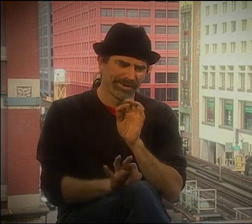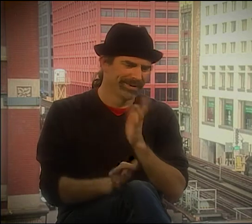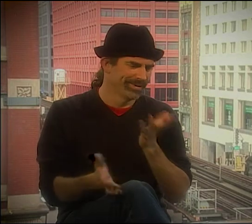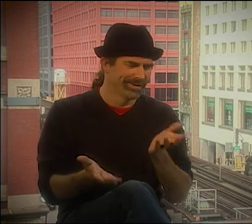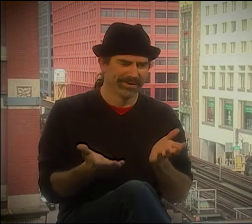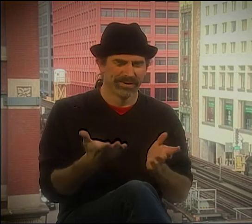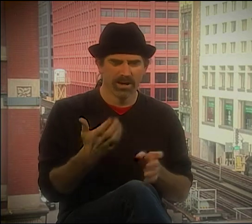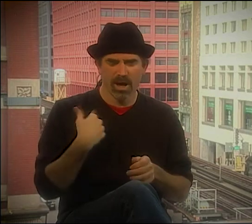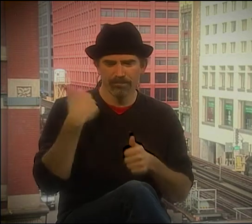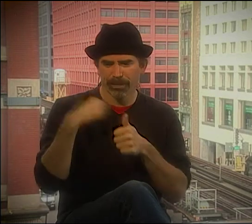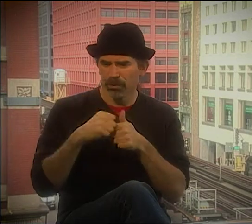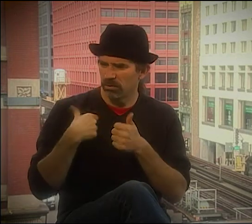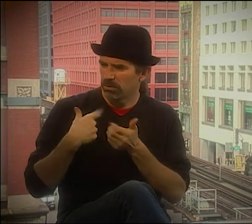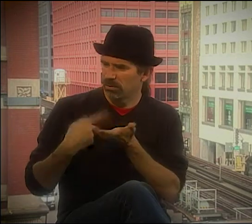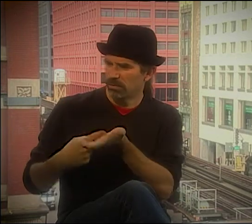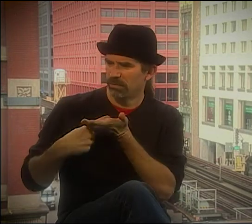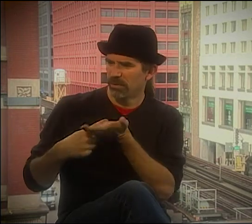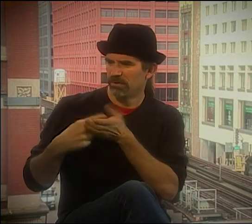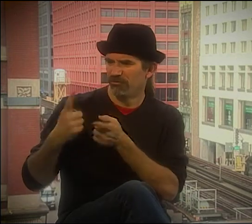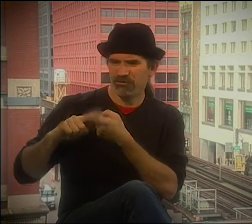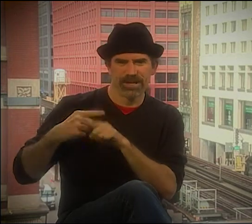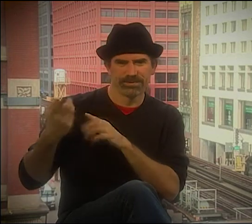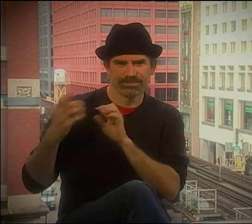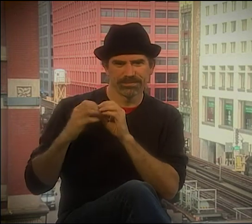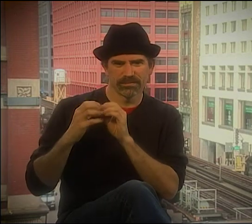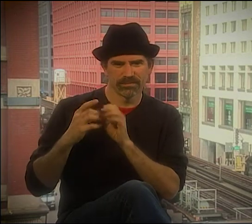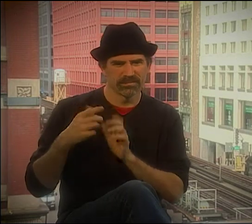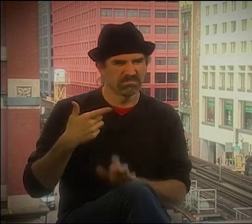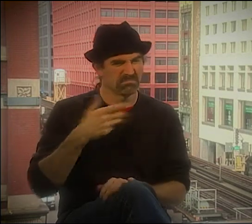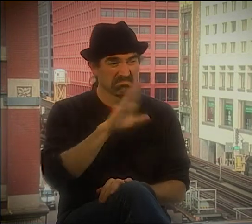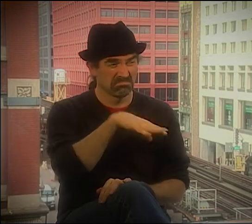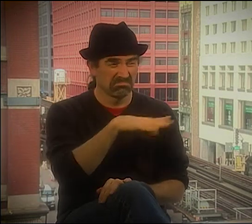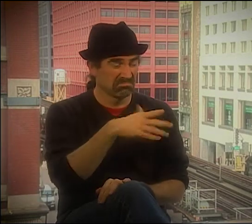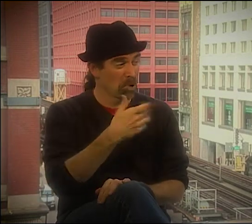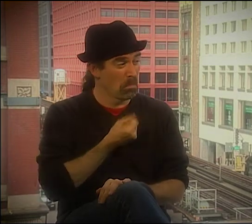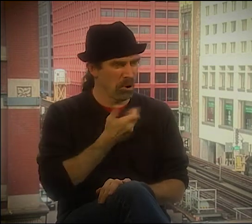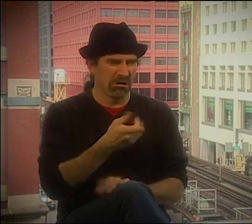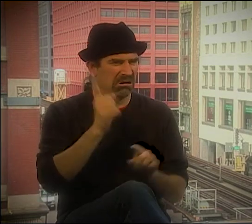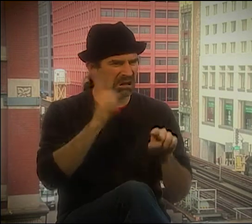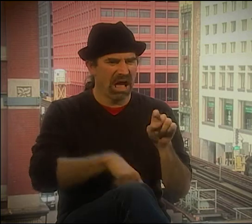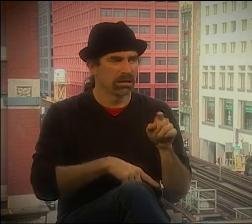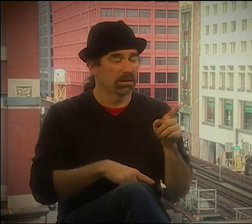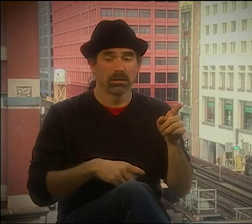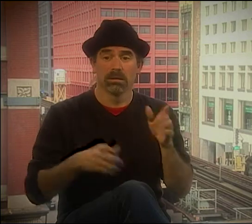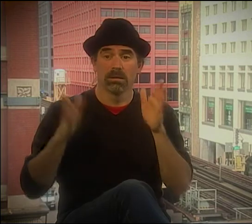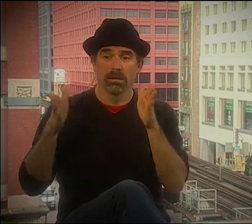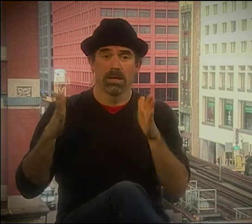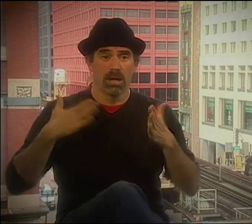OH, YEAH, NO. I REMEMBER CLEARLY HOW I CAME UP WITH THAT. BECAUSE IT WAS VERY SIMPLE.